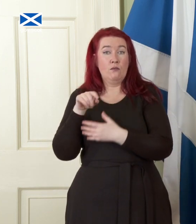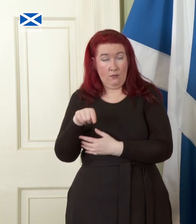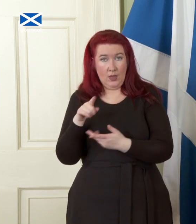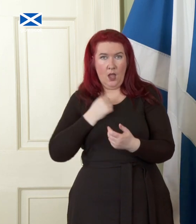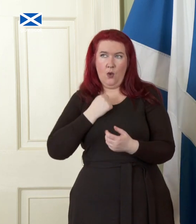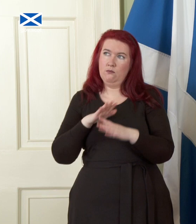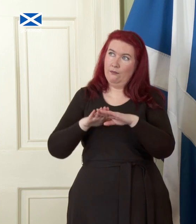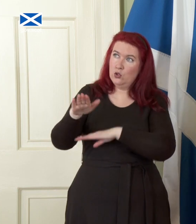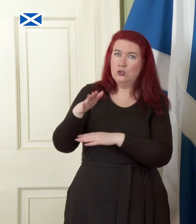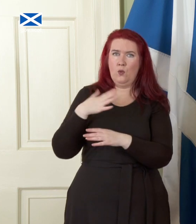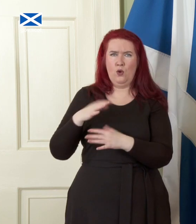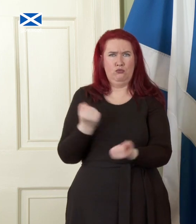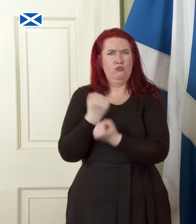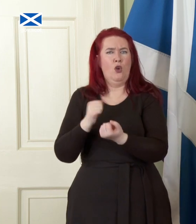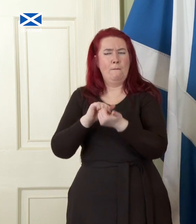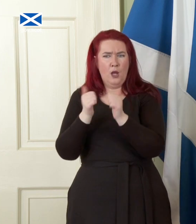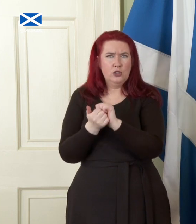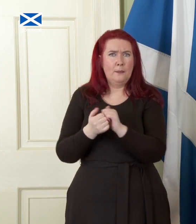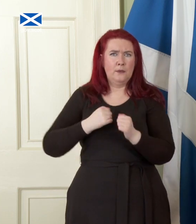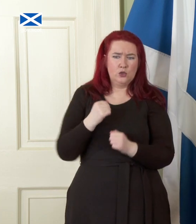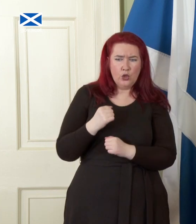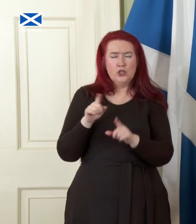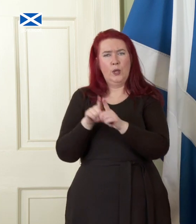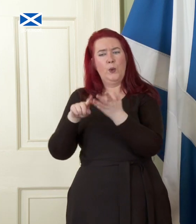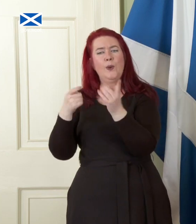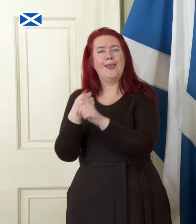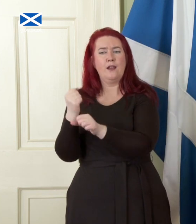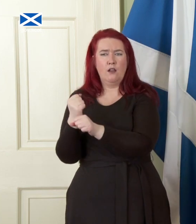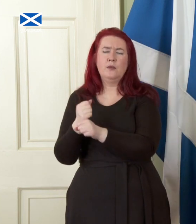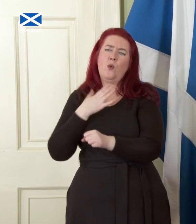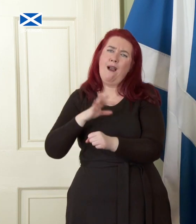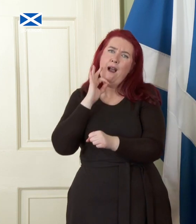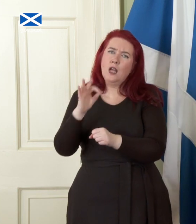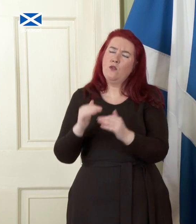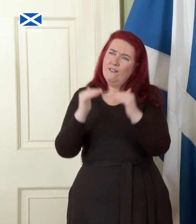partnership between Scottish and UK governments, we would seek a fair settlement on both debt and